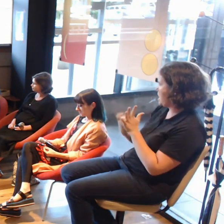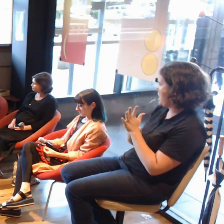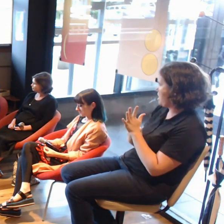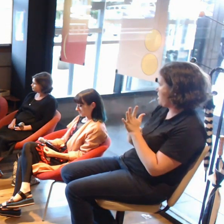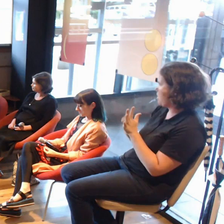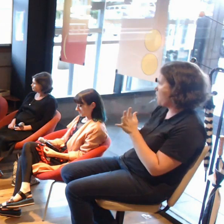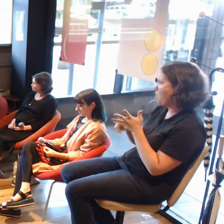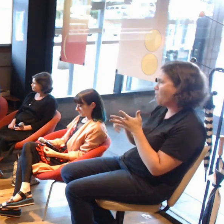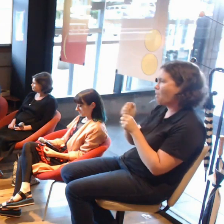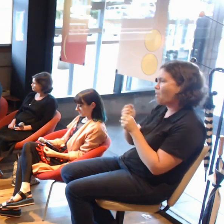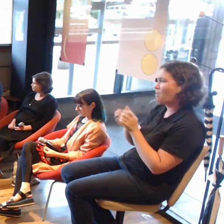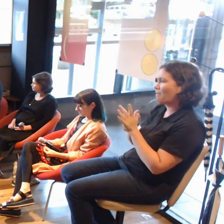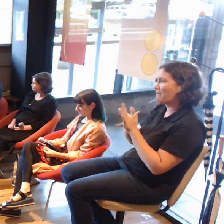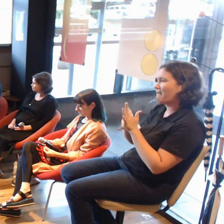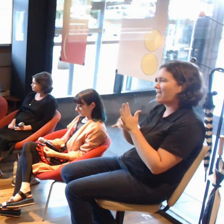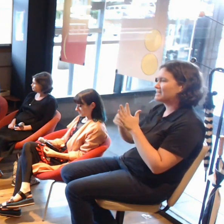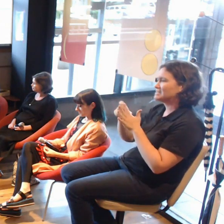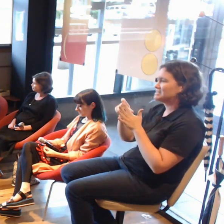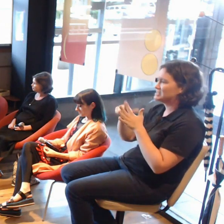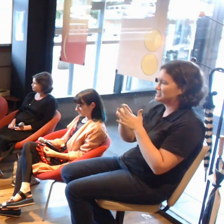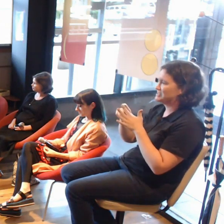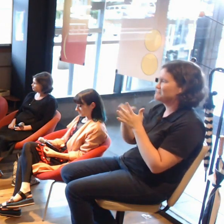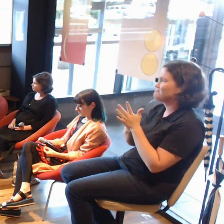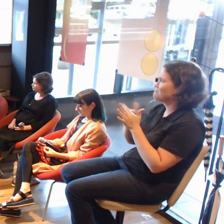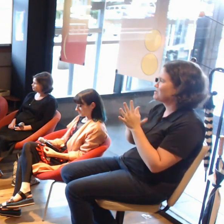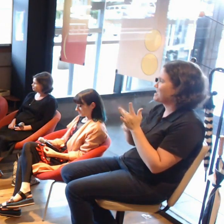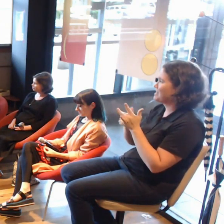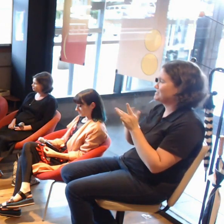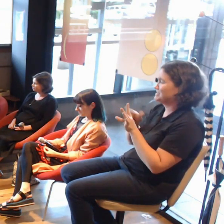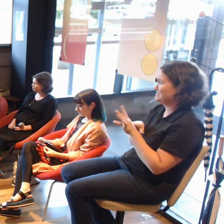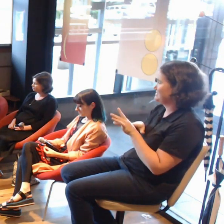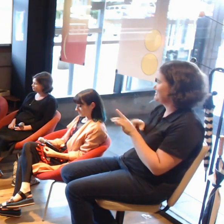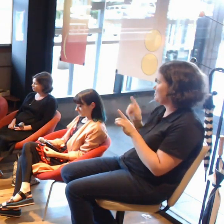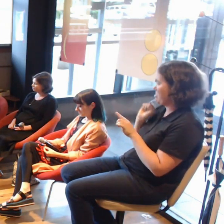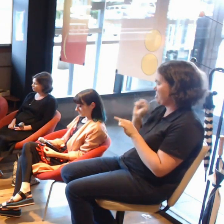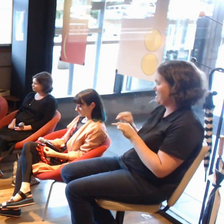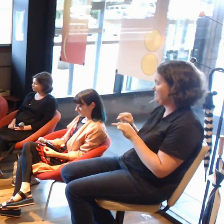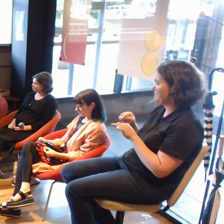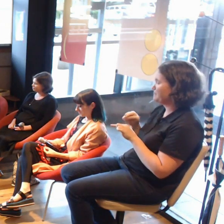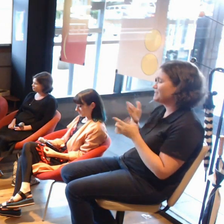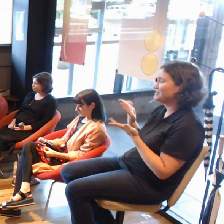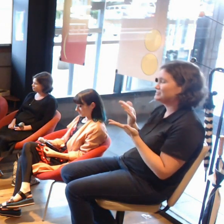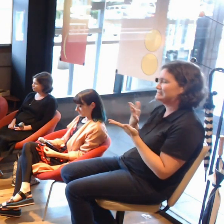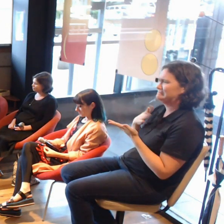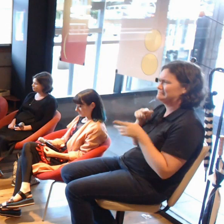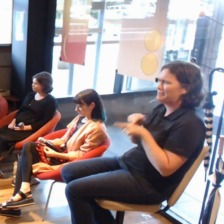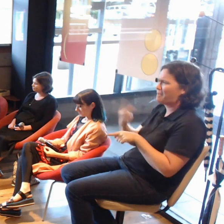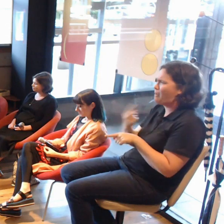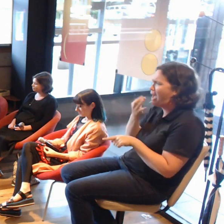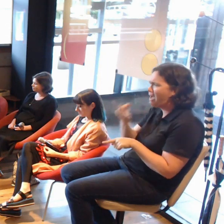Depends who you ask. Shannon here. This is a really interesting question.